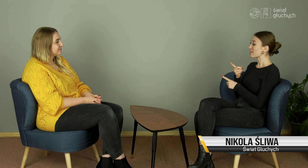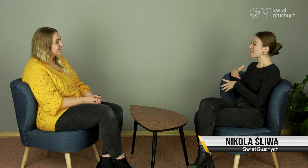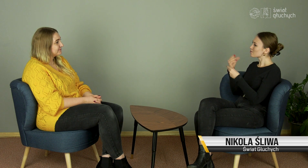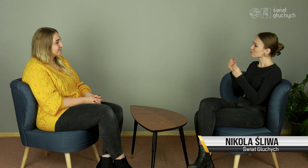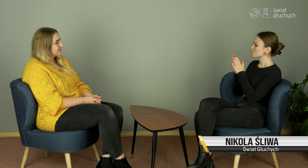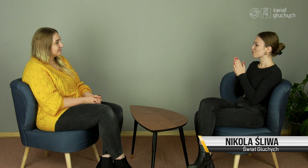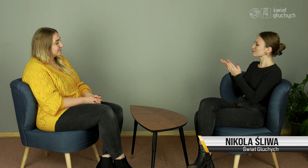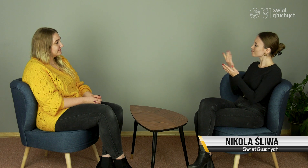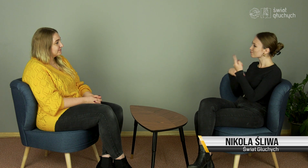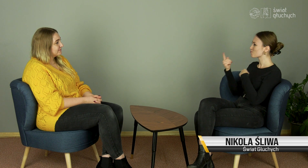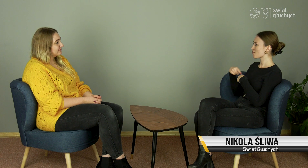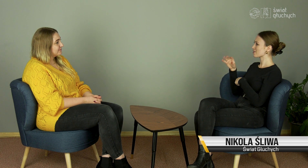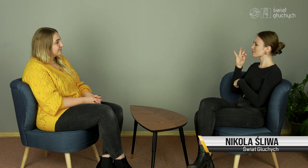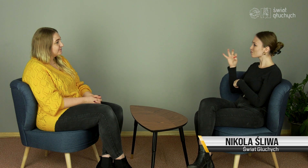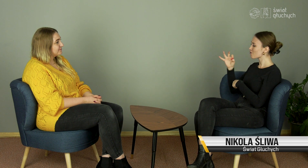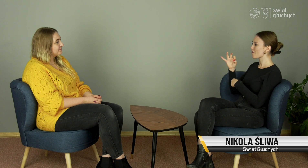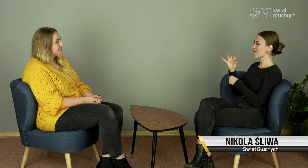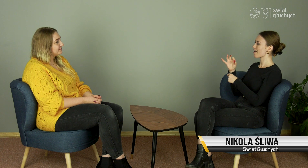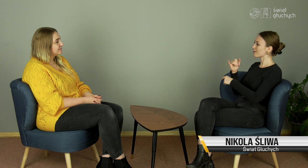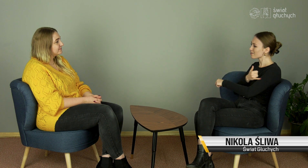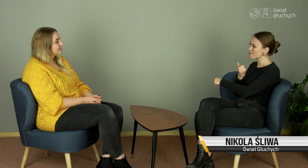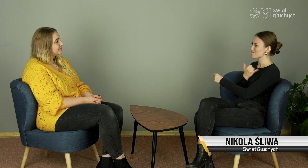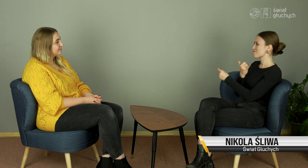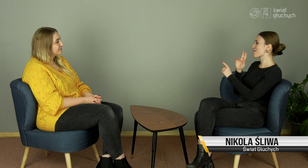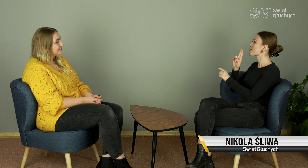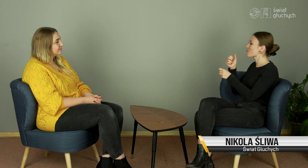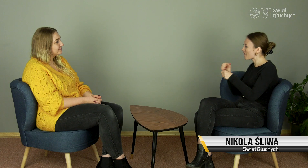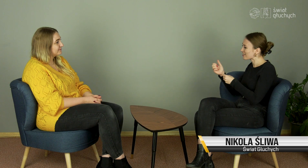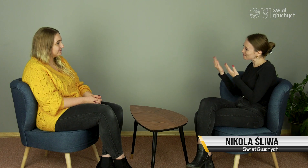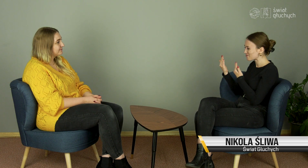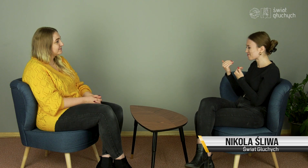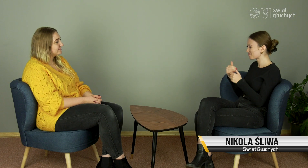At first, please tell us, what your name is, who you are.